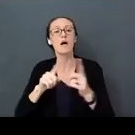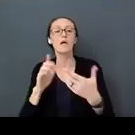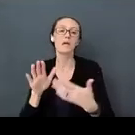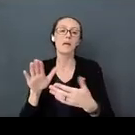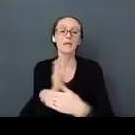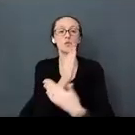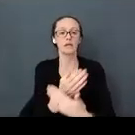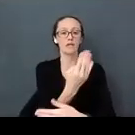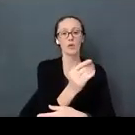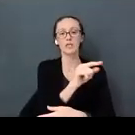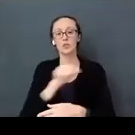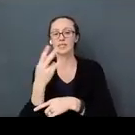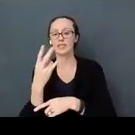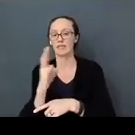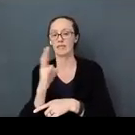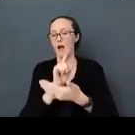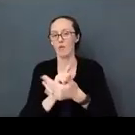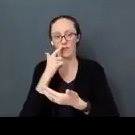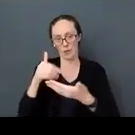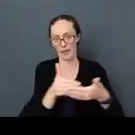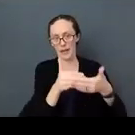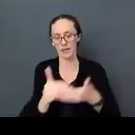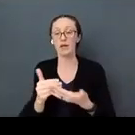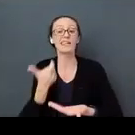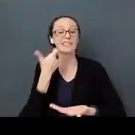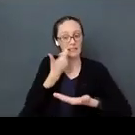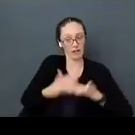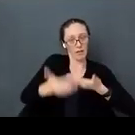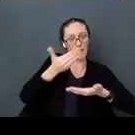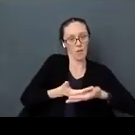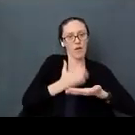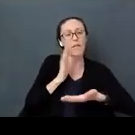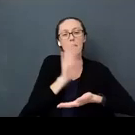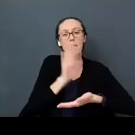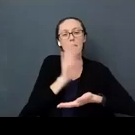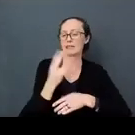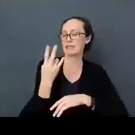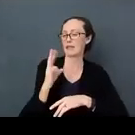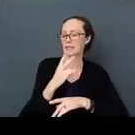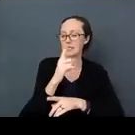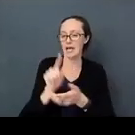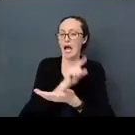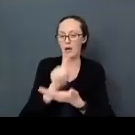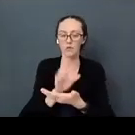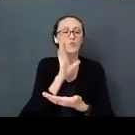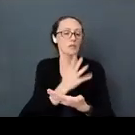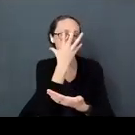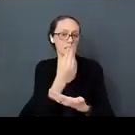a day for a baby. A newborn will sleep about 17 hours the first month of life. Then from